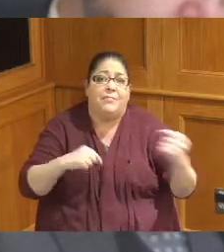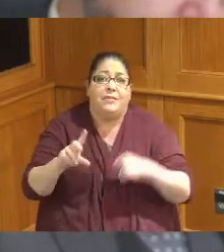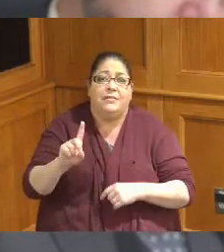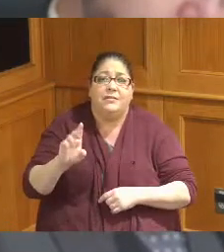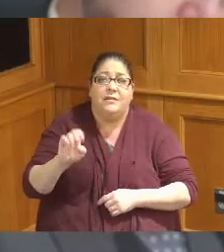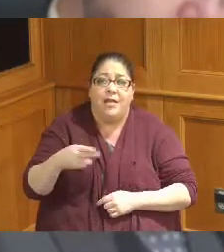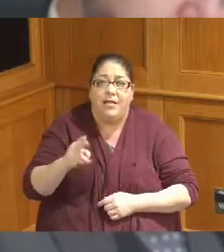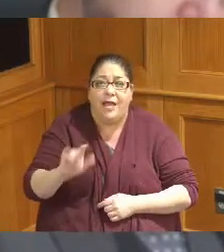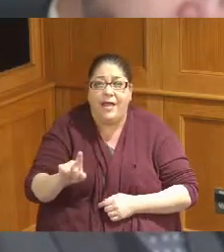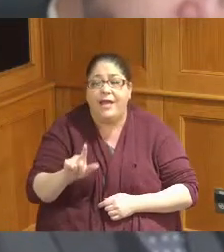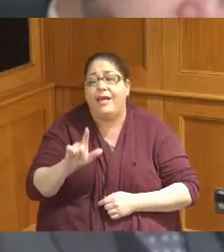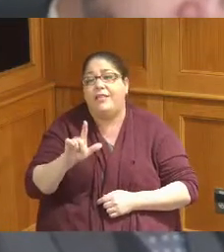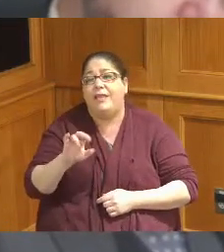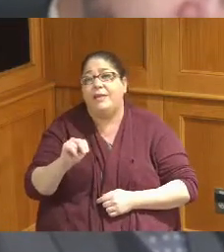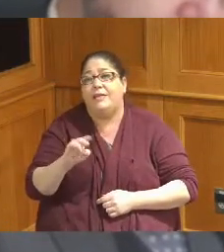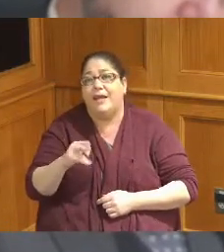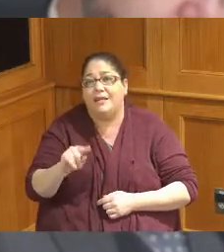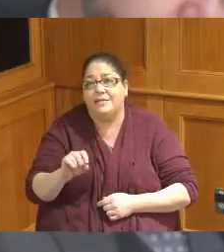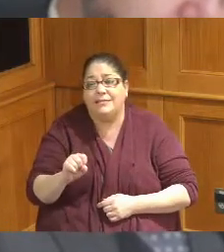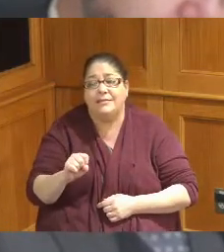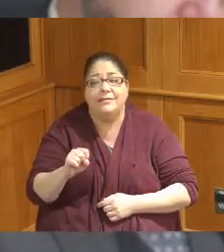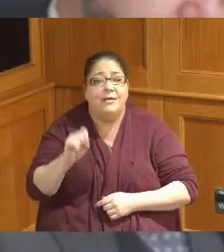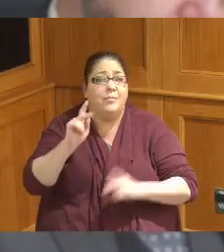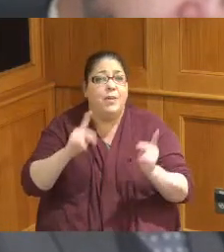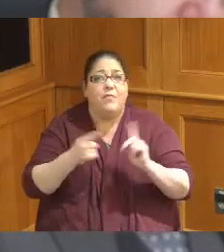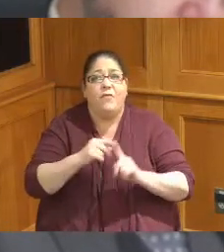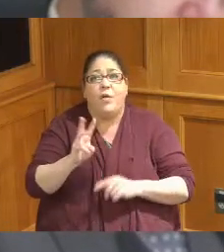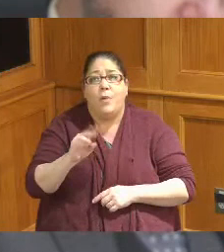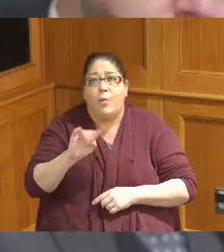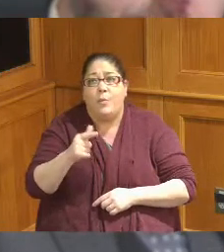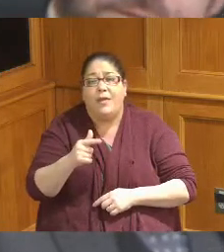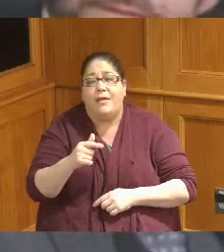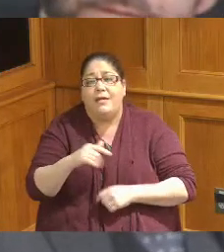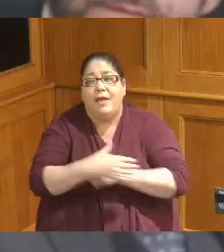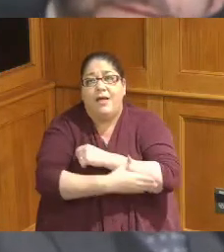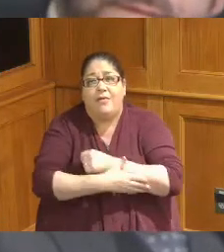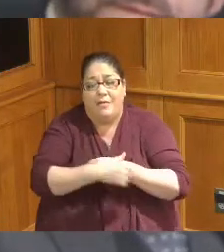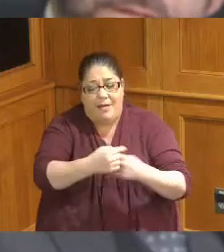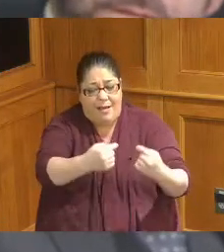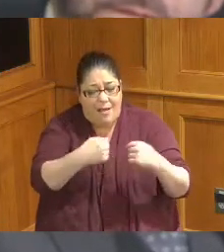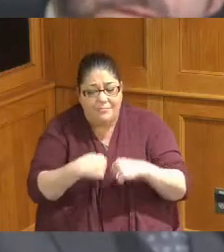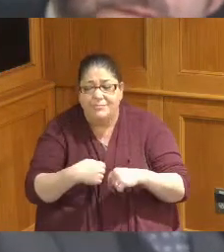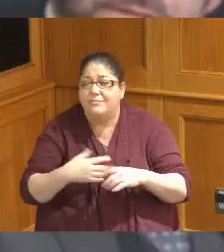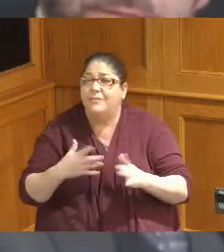Lincoln Heights and we had people from Wyoming coming from all over the county to participate